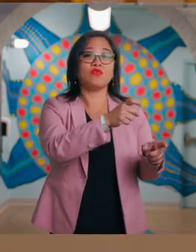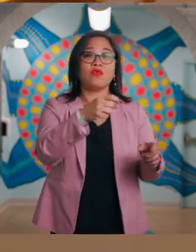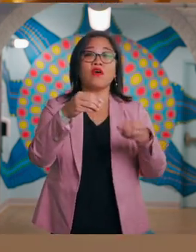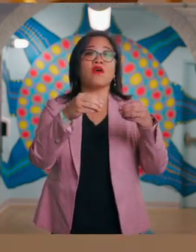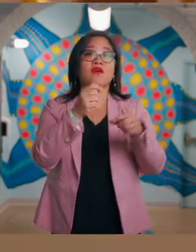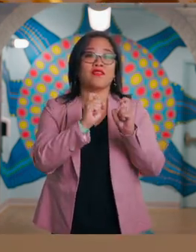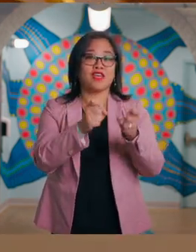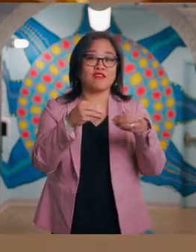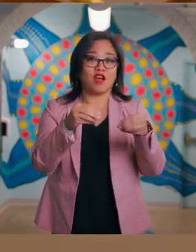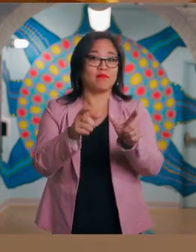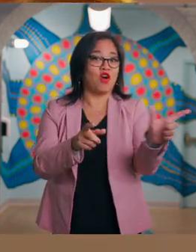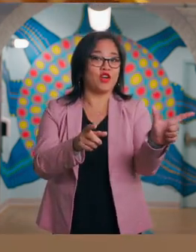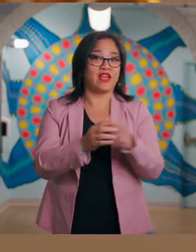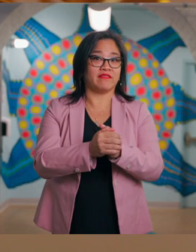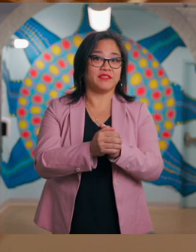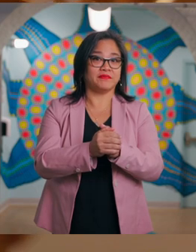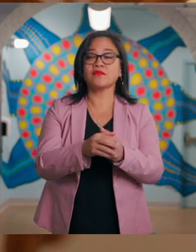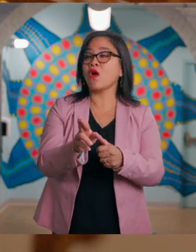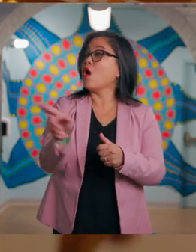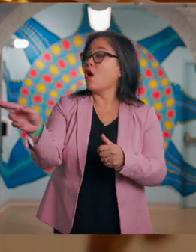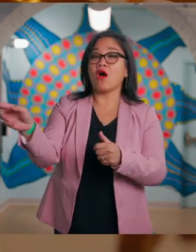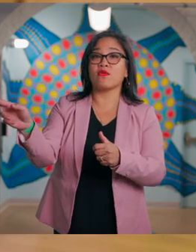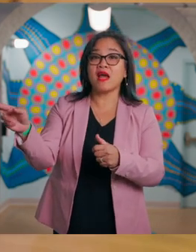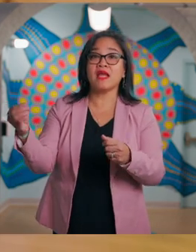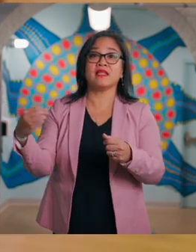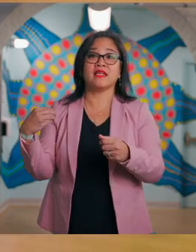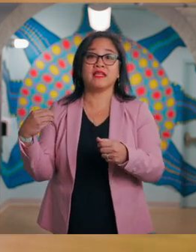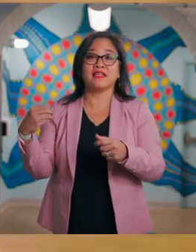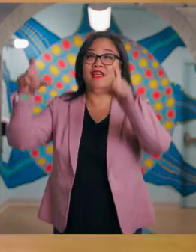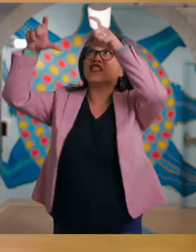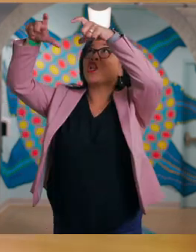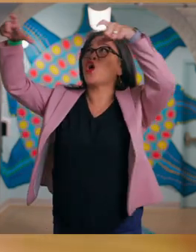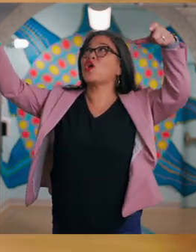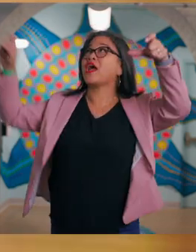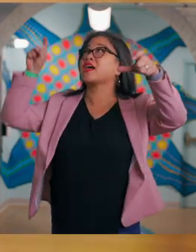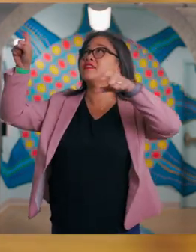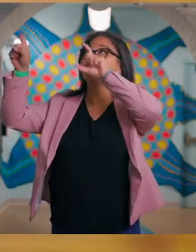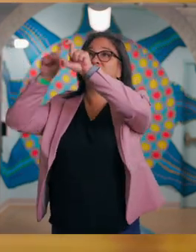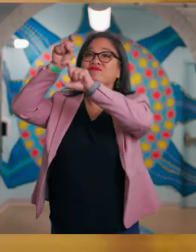To the right is a long rack for hanging coats and a small room with lockers where you can store your items.